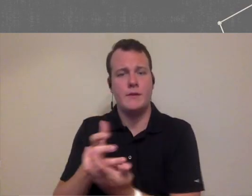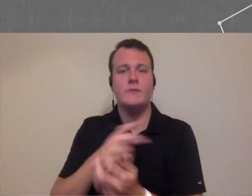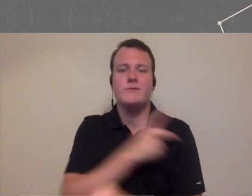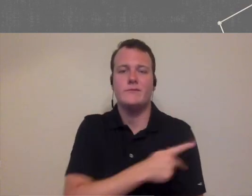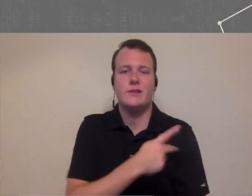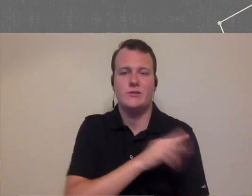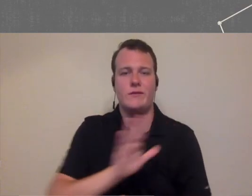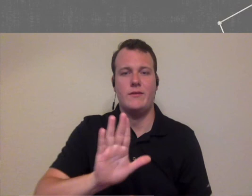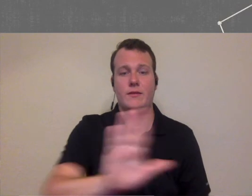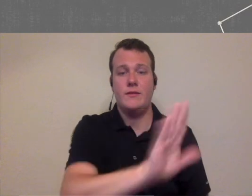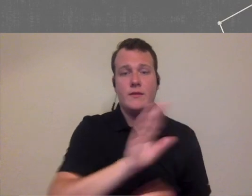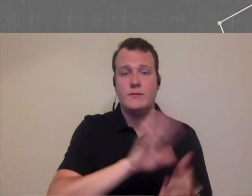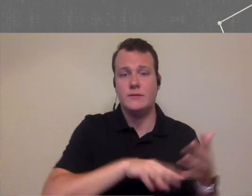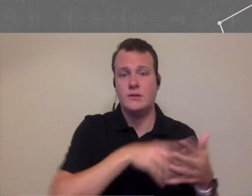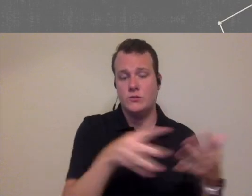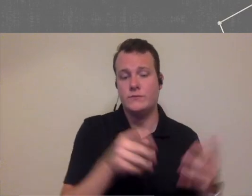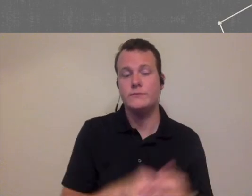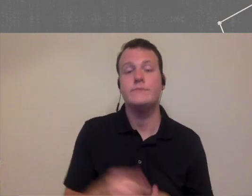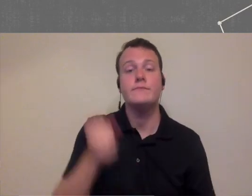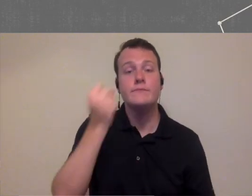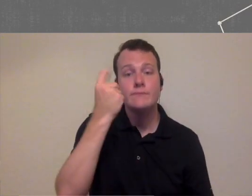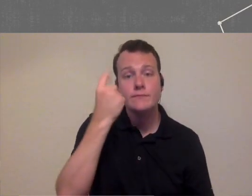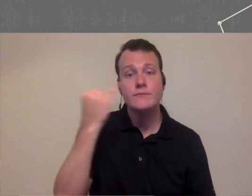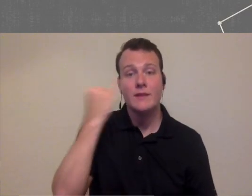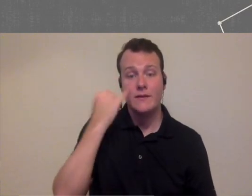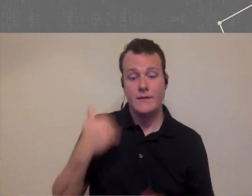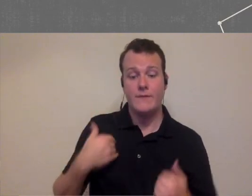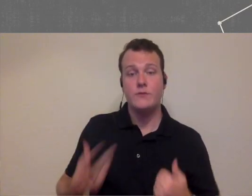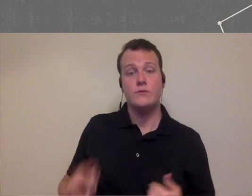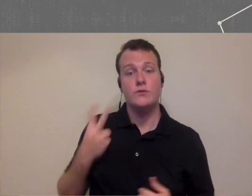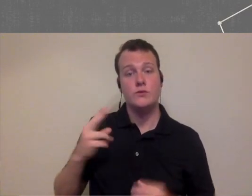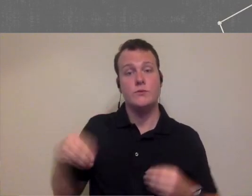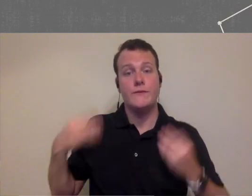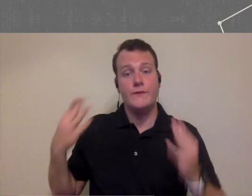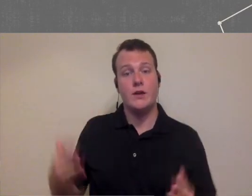works a lot easier than block scheduling that said if you have two providers and